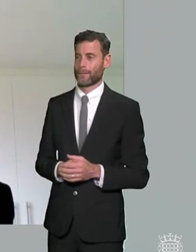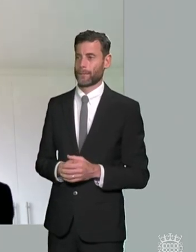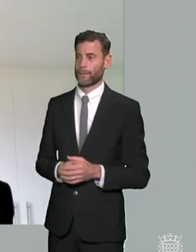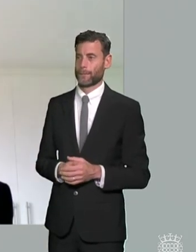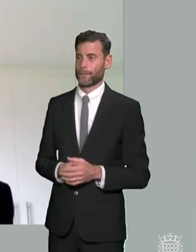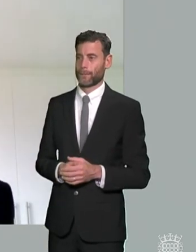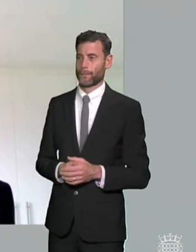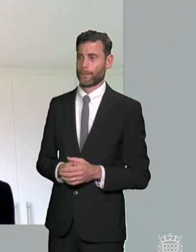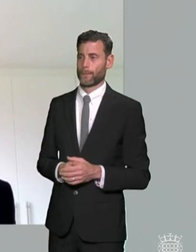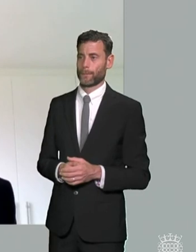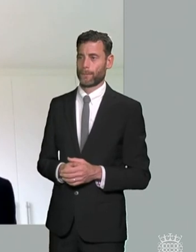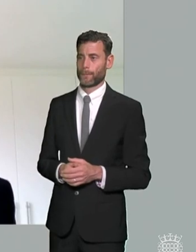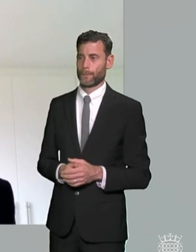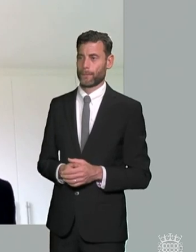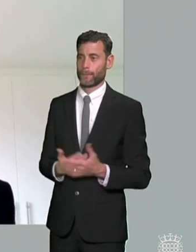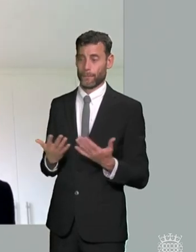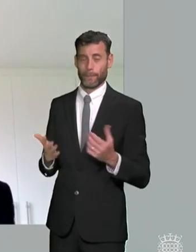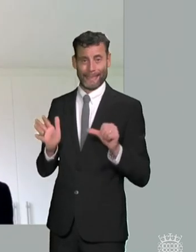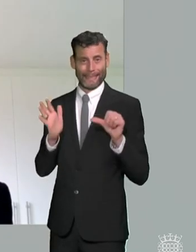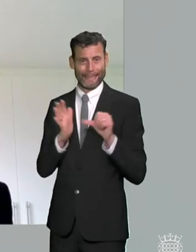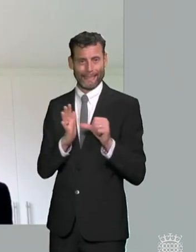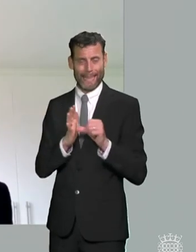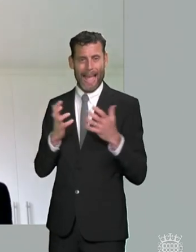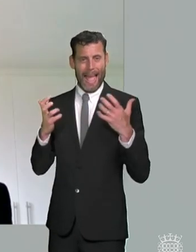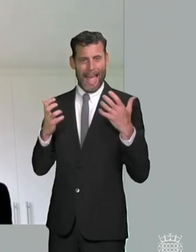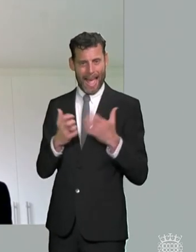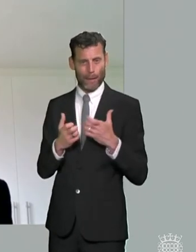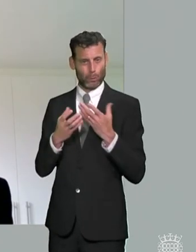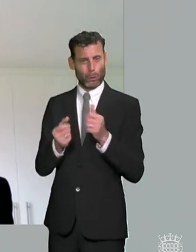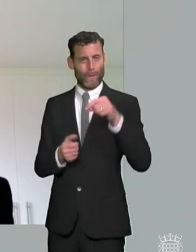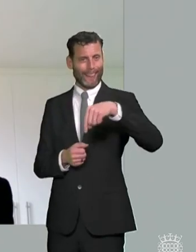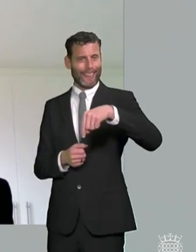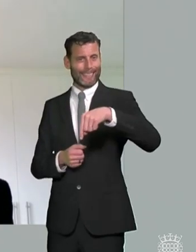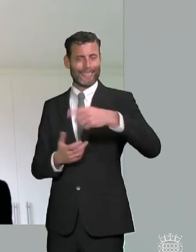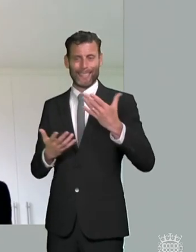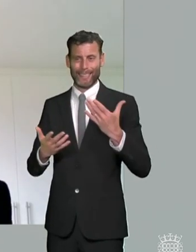i think is potentially hugely problematic because one of our one sort of tenants